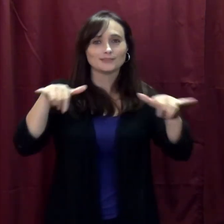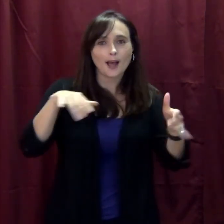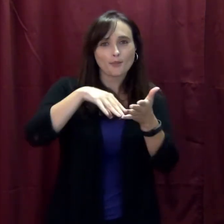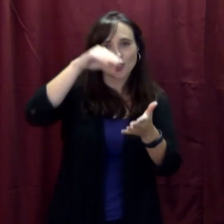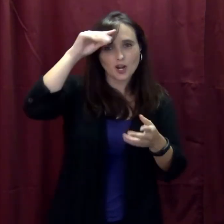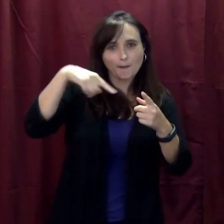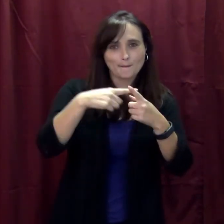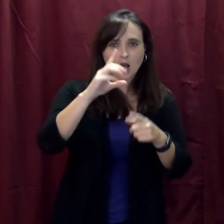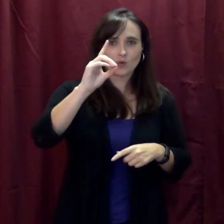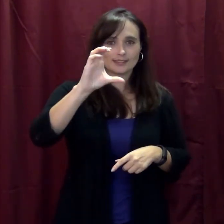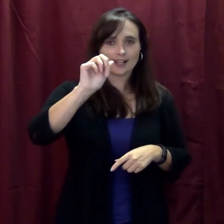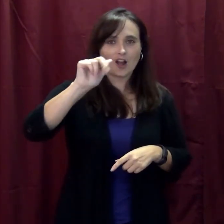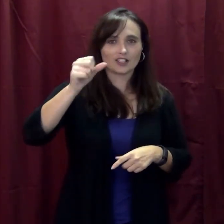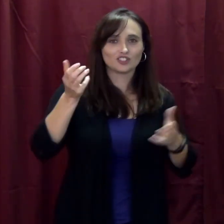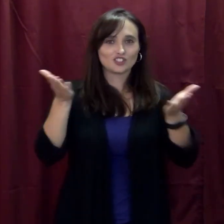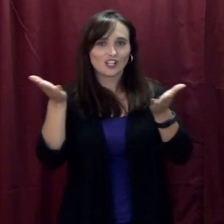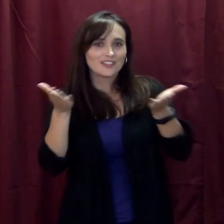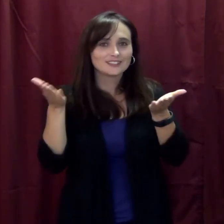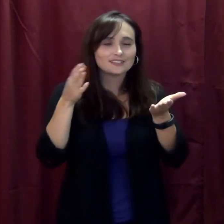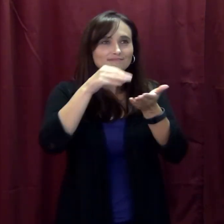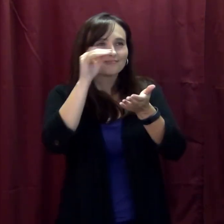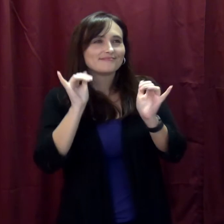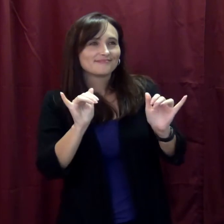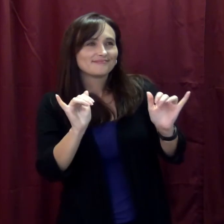and to learn more about DCARA services